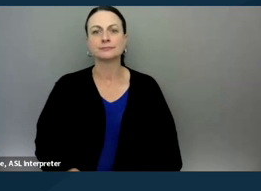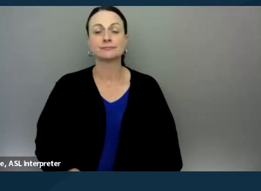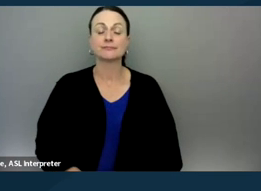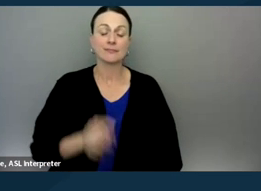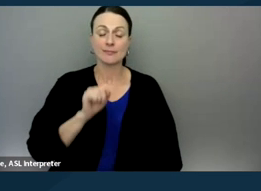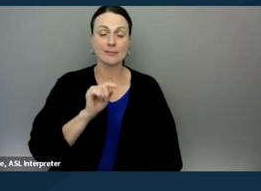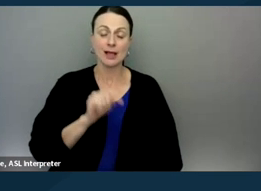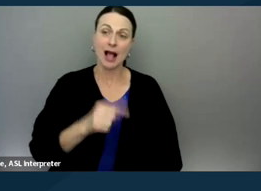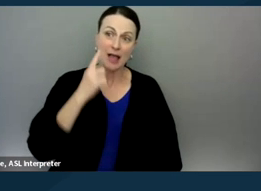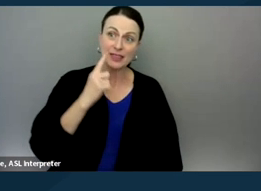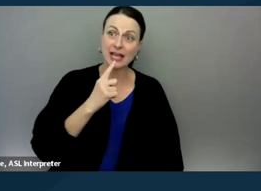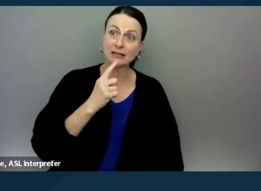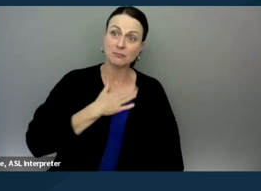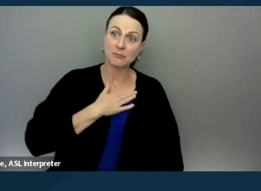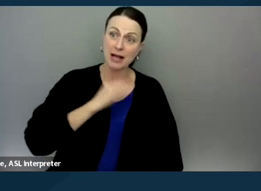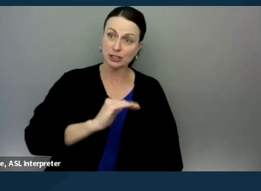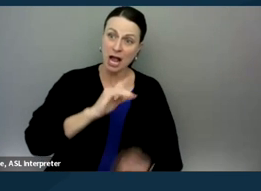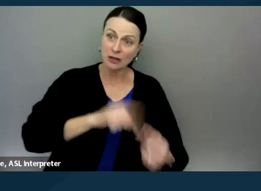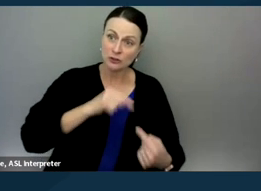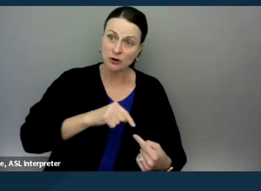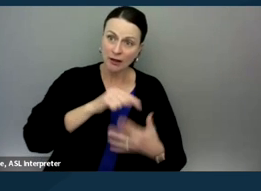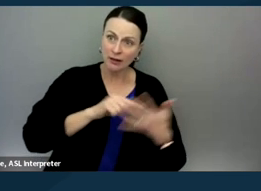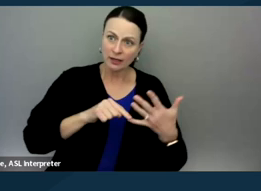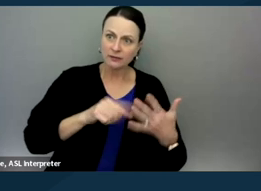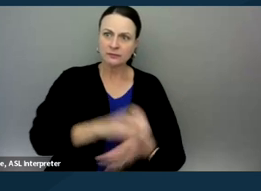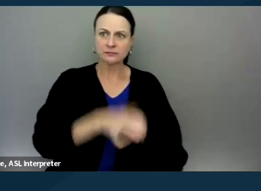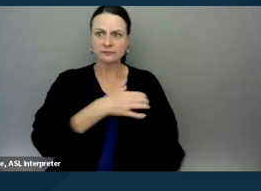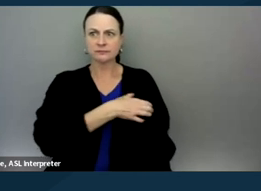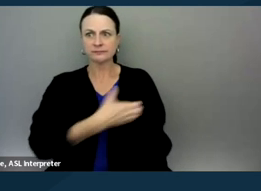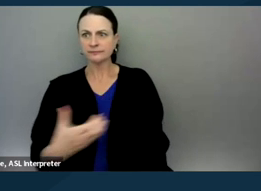my child's really struggling." So that I empowered myself to be recognized